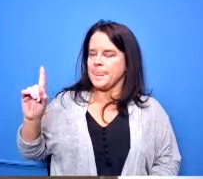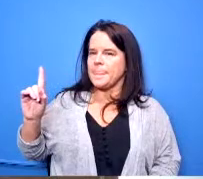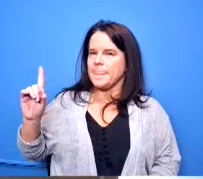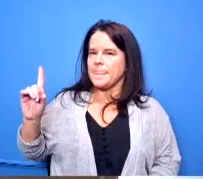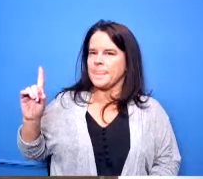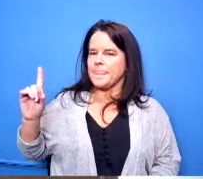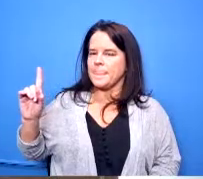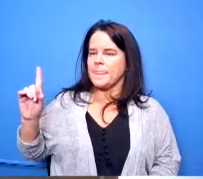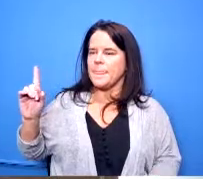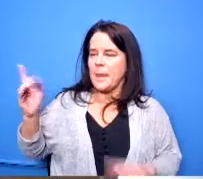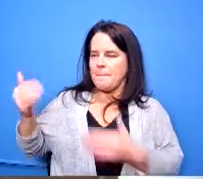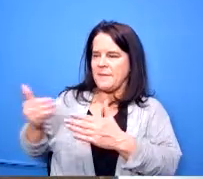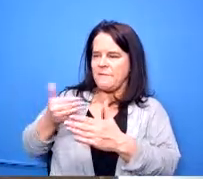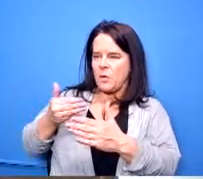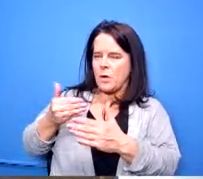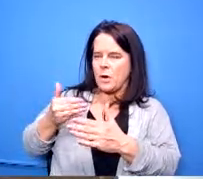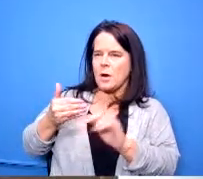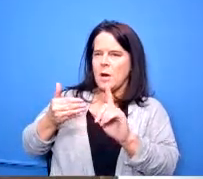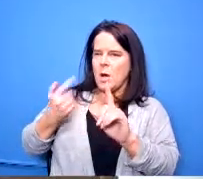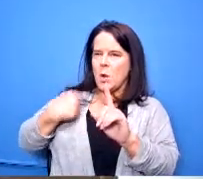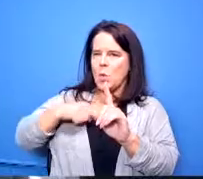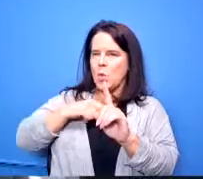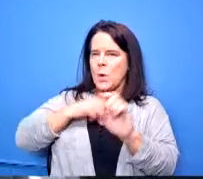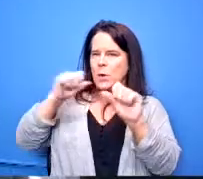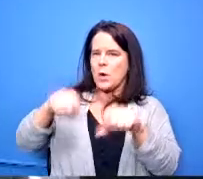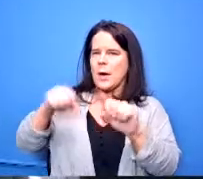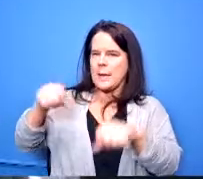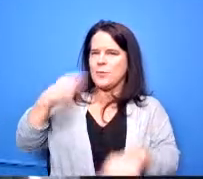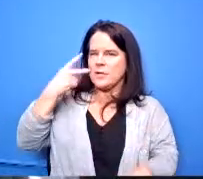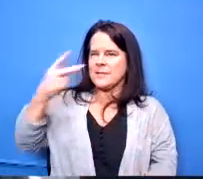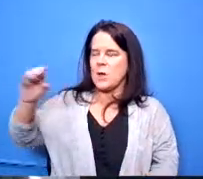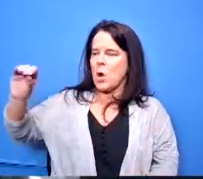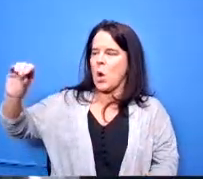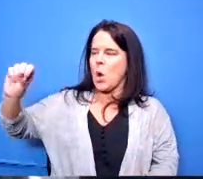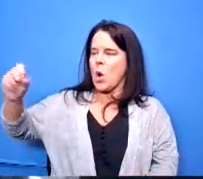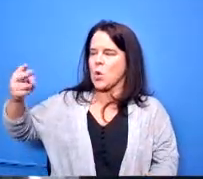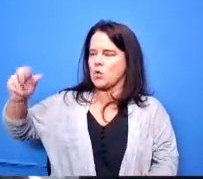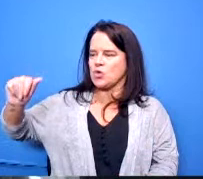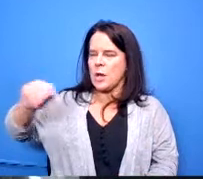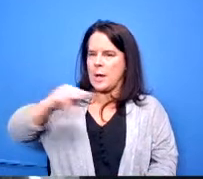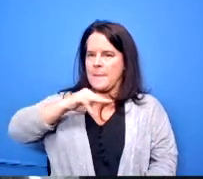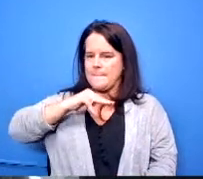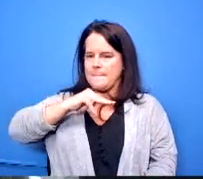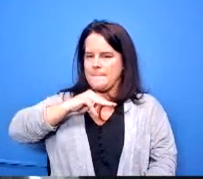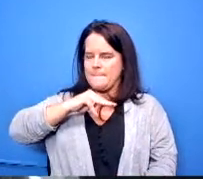we were able to see that the os uh the osha membership but if there are no uh comments